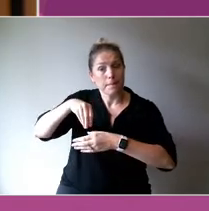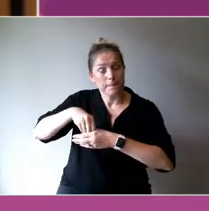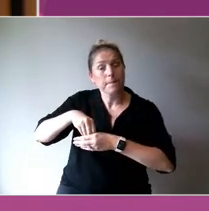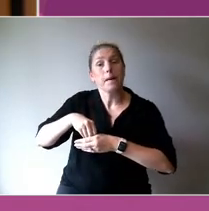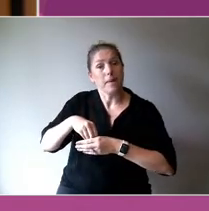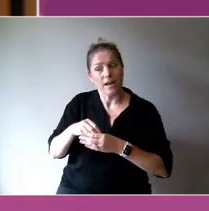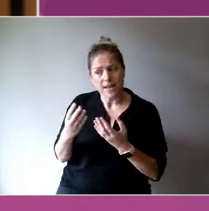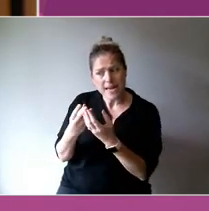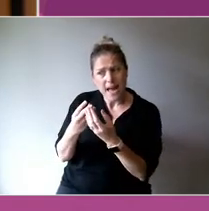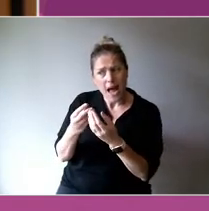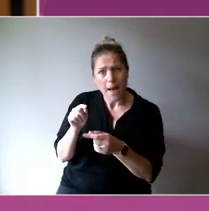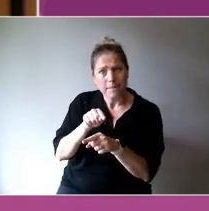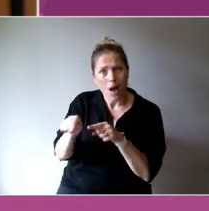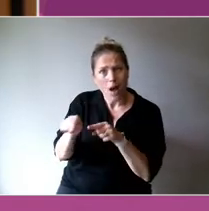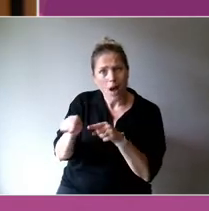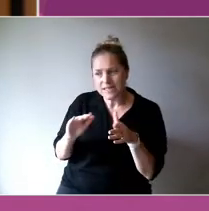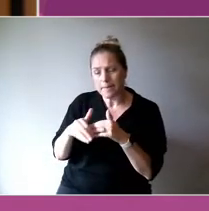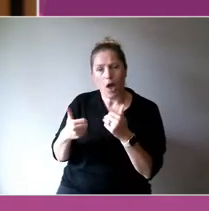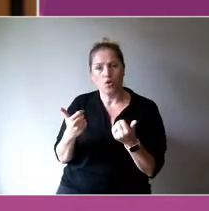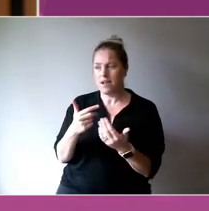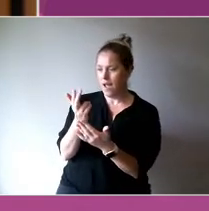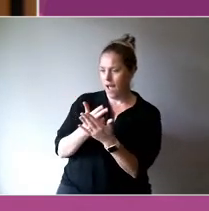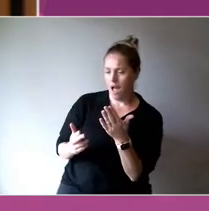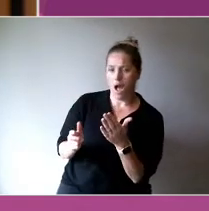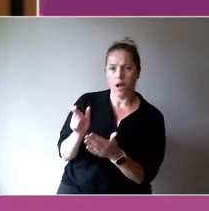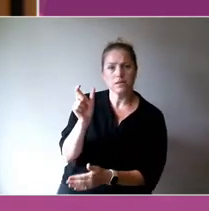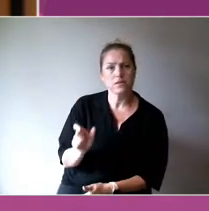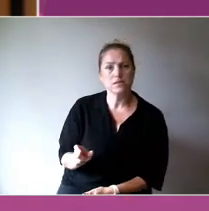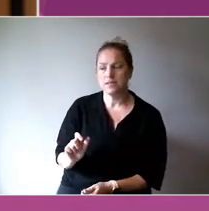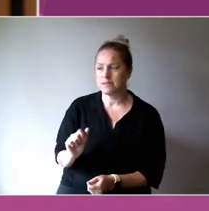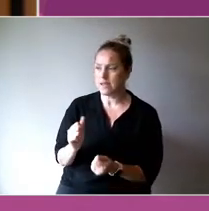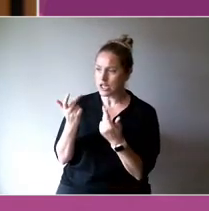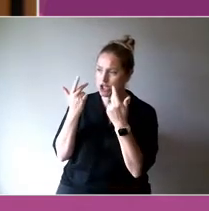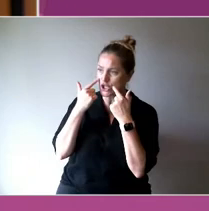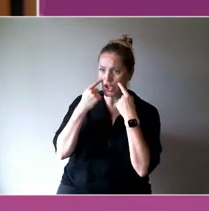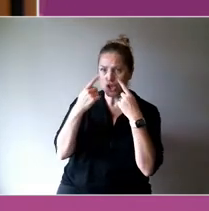being an artist and exhibiting as an artist.